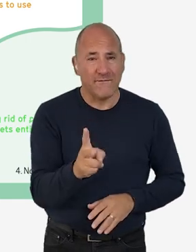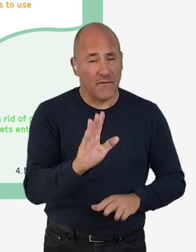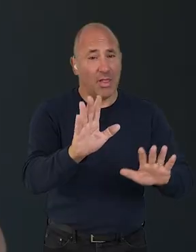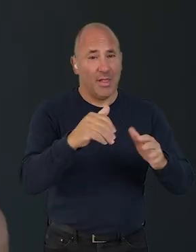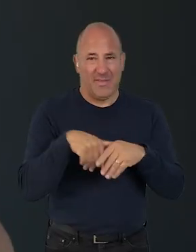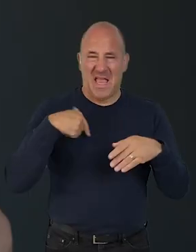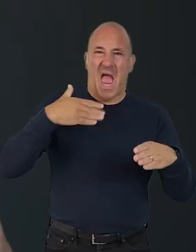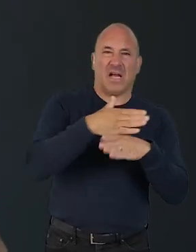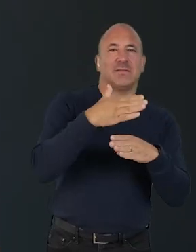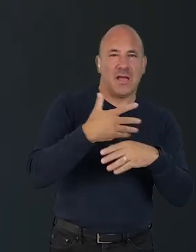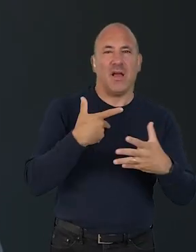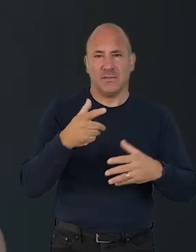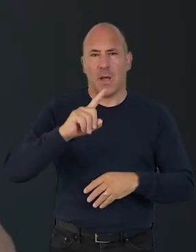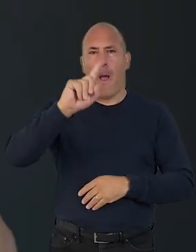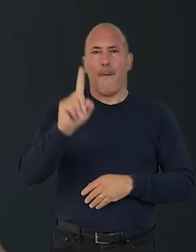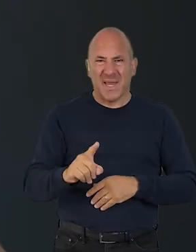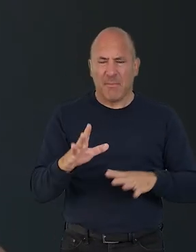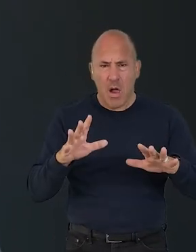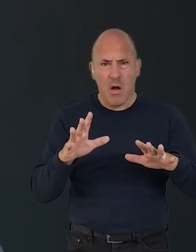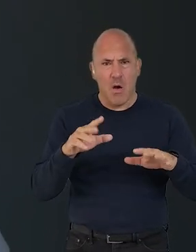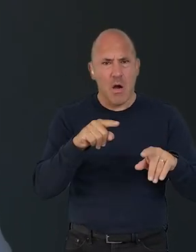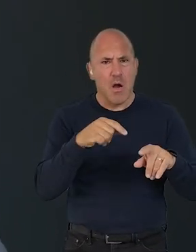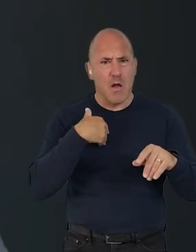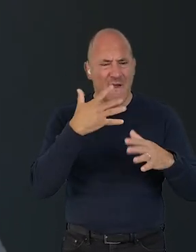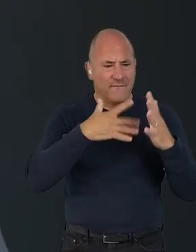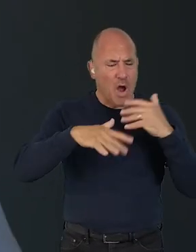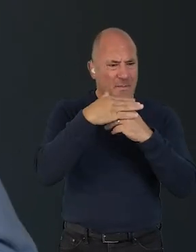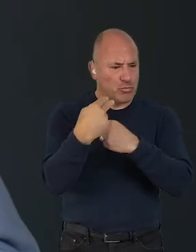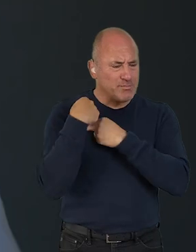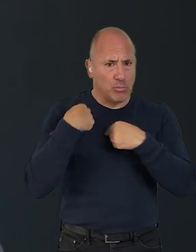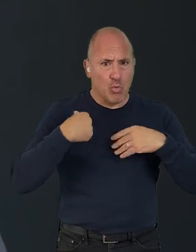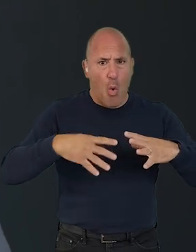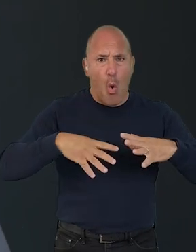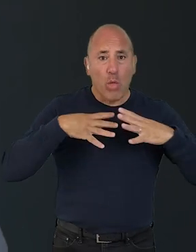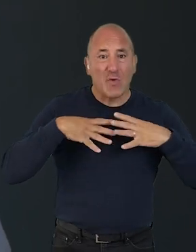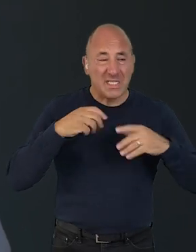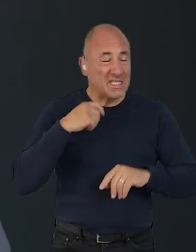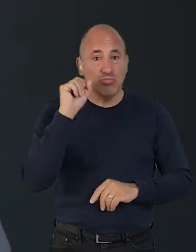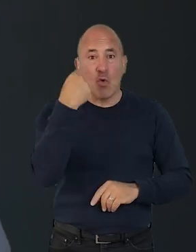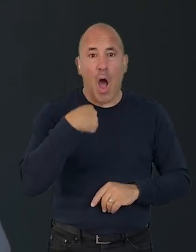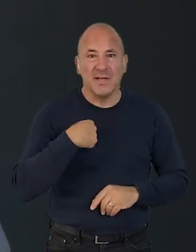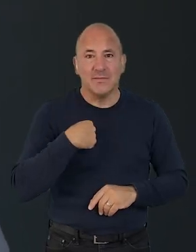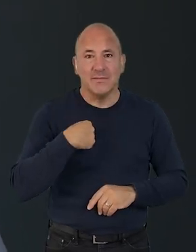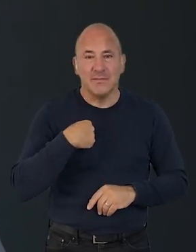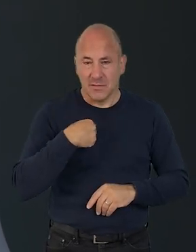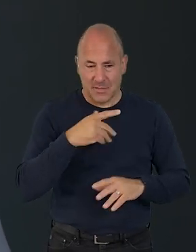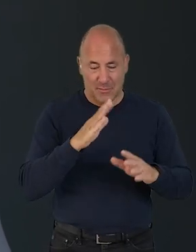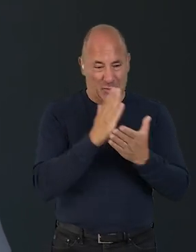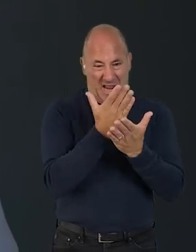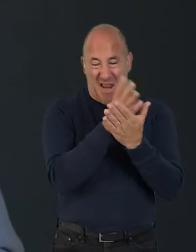More often than not, I've found, undertaking these exercise, people have integrated a lot of environmentally responsible actions without noticing,